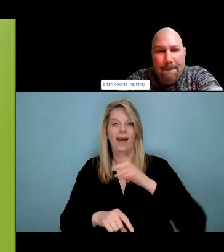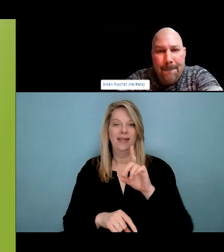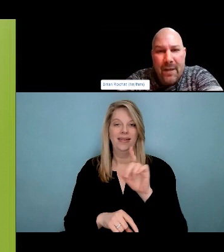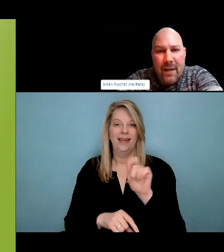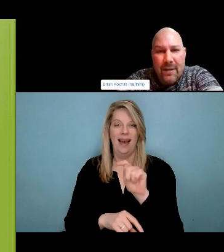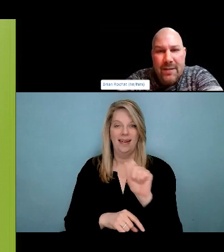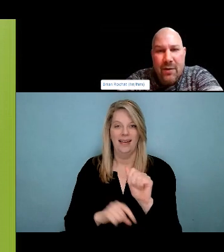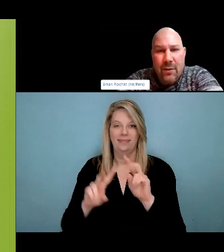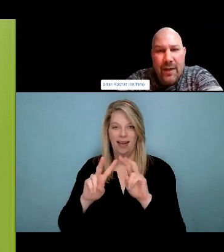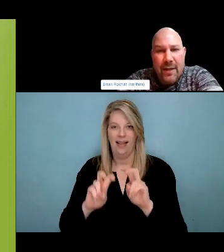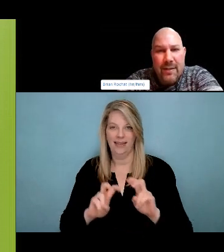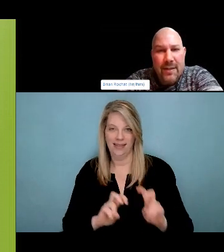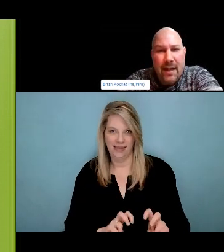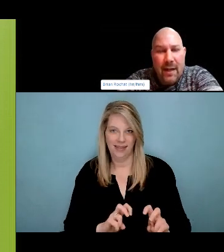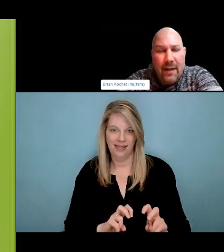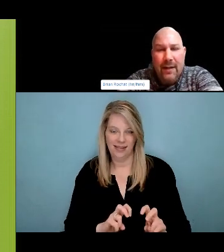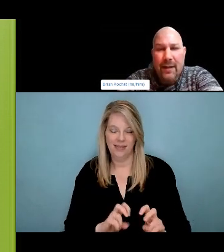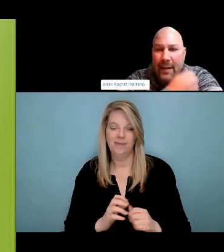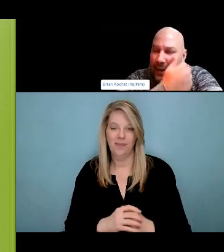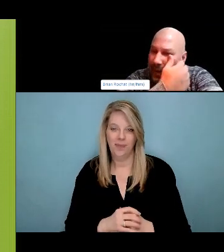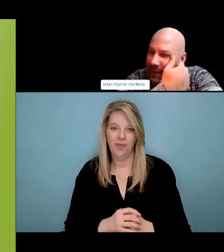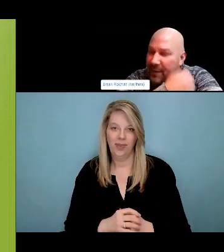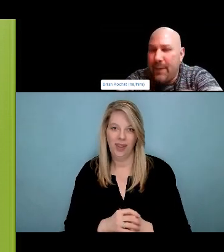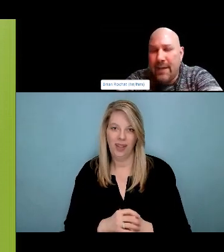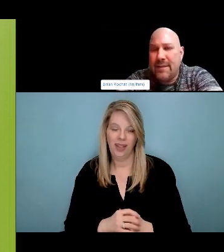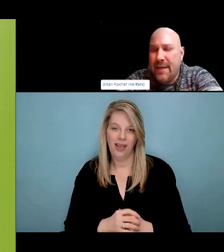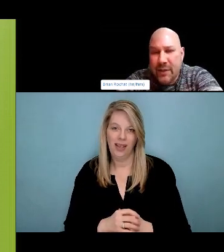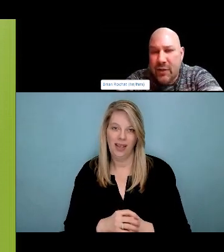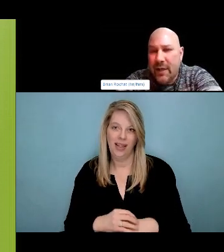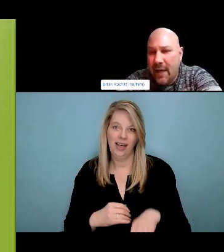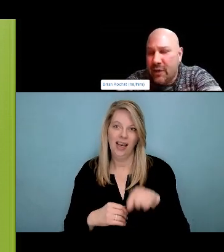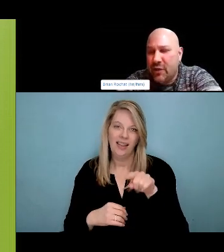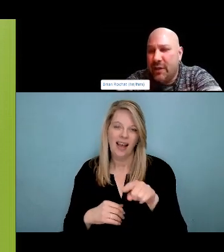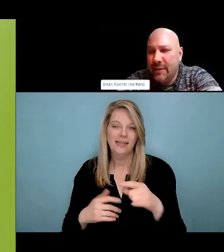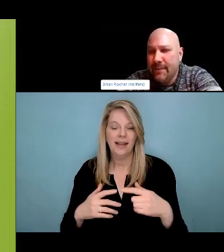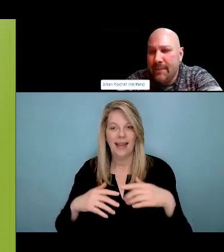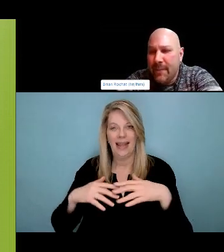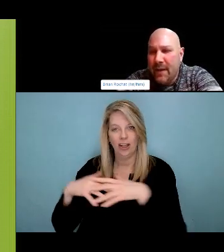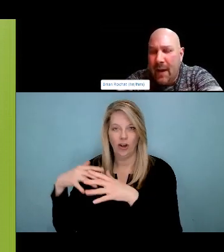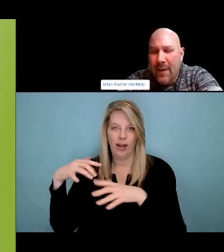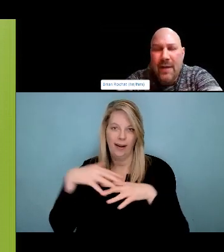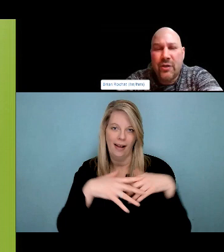They have a a full series of videos. Oh, you might have to listen to a commercial first.